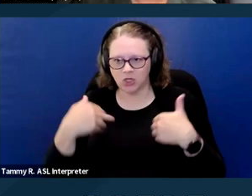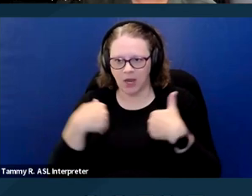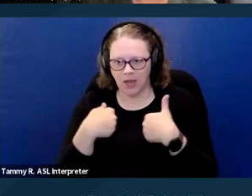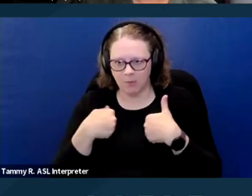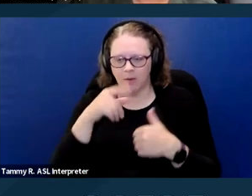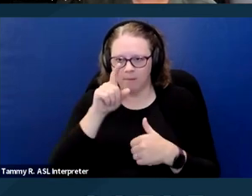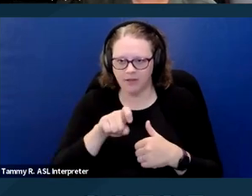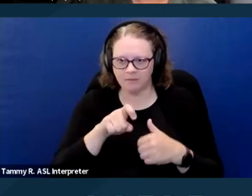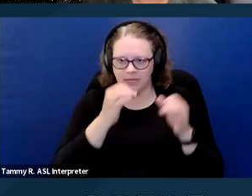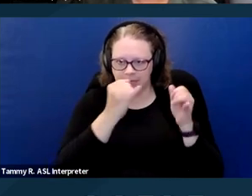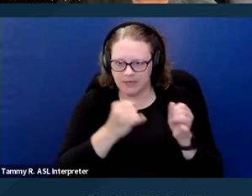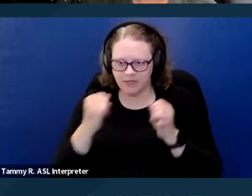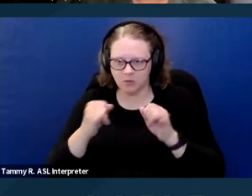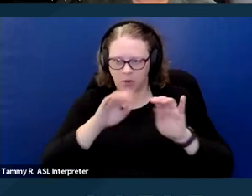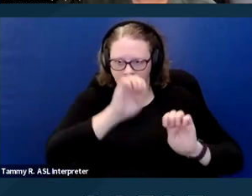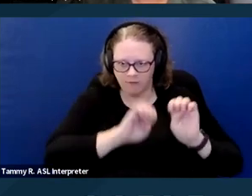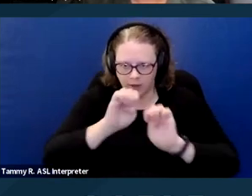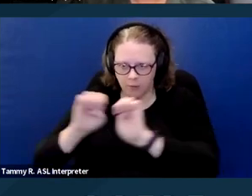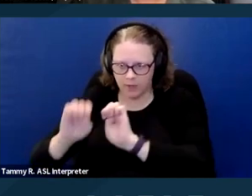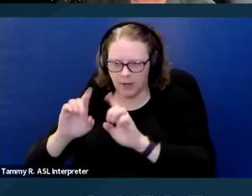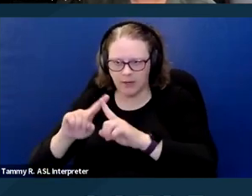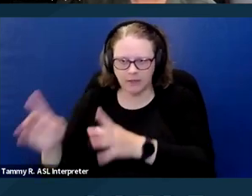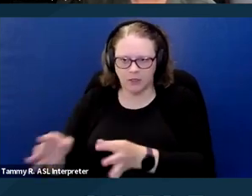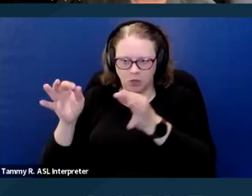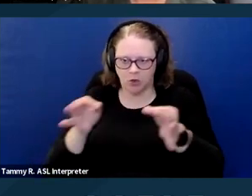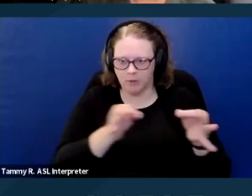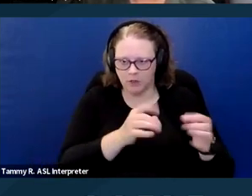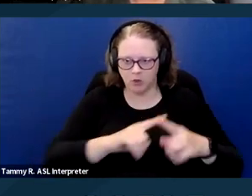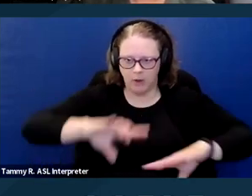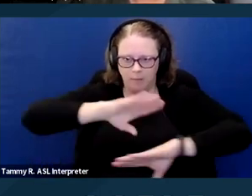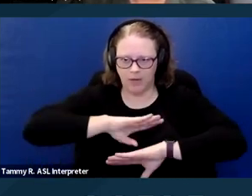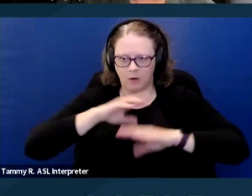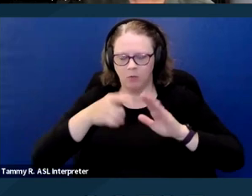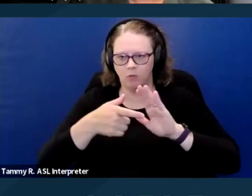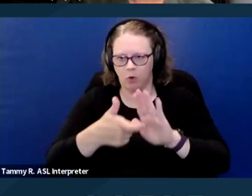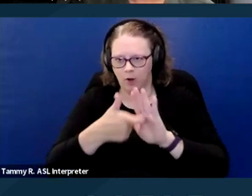to meet the requirements for an assistance animal. And the cumulative of impact